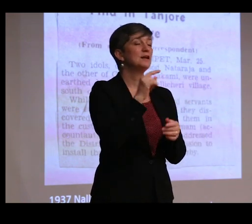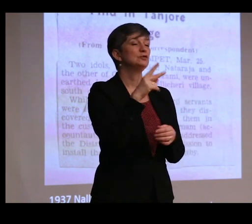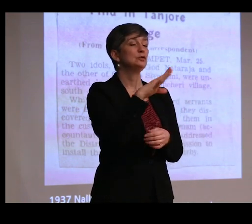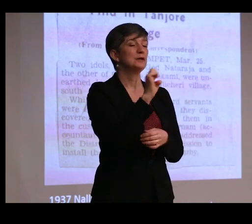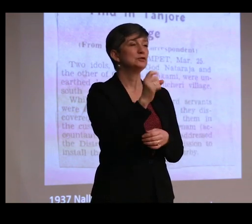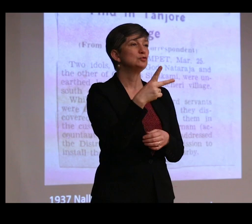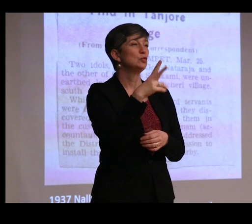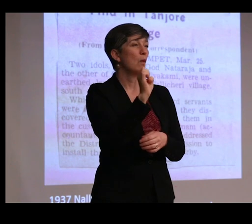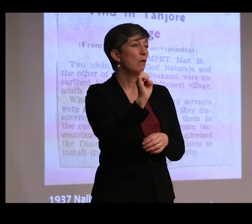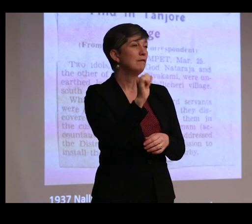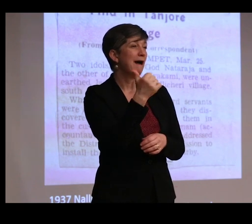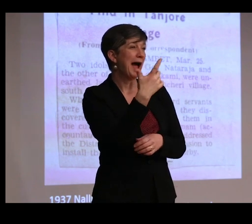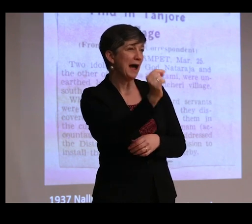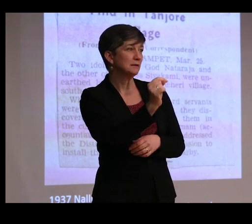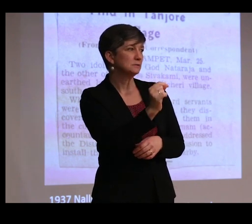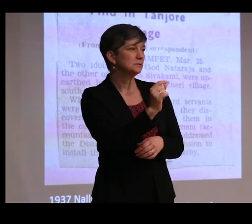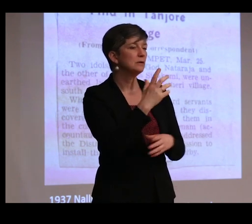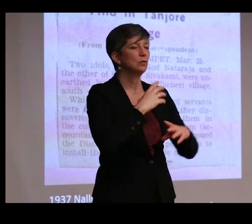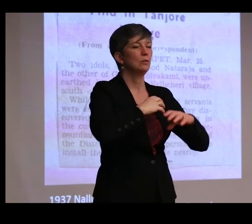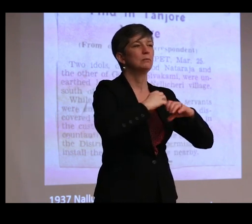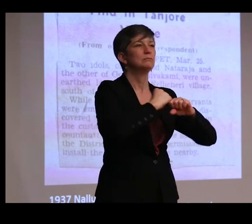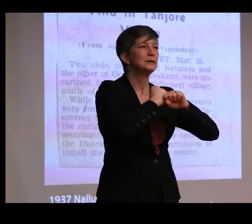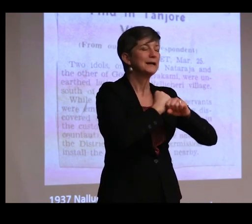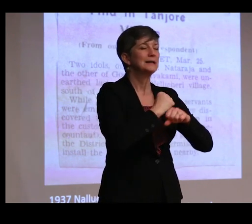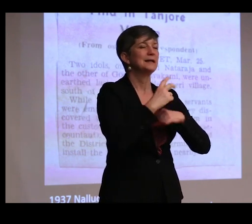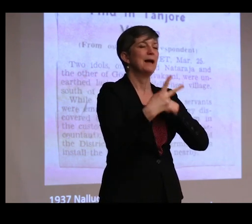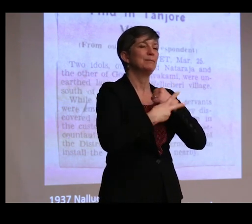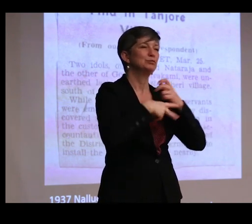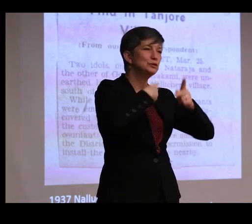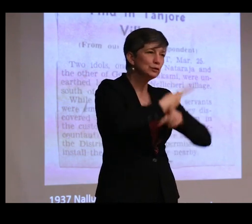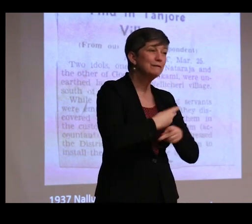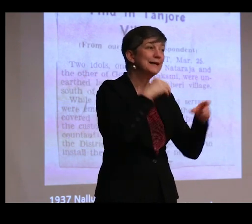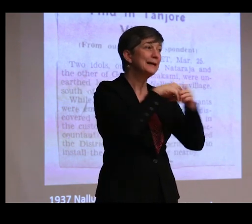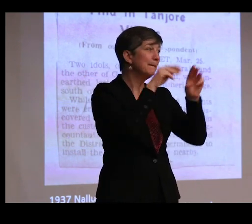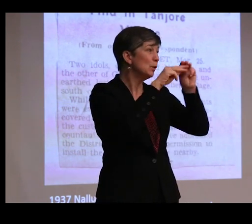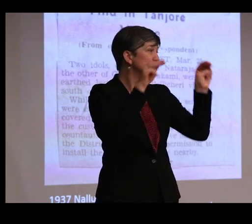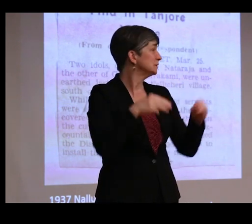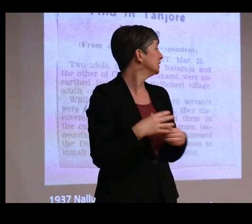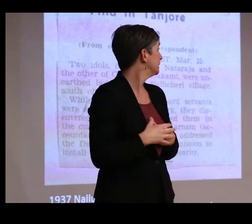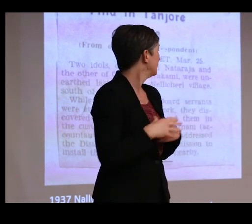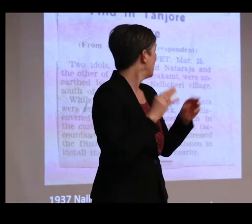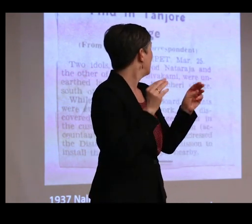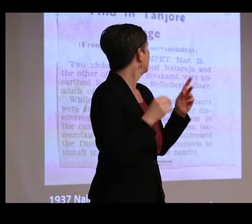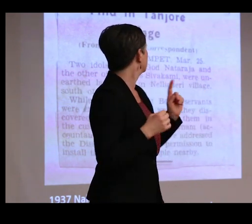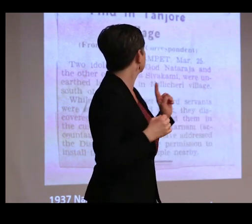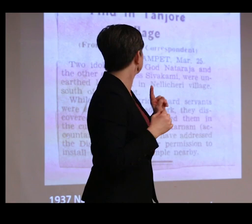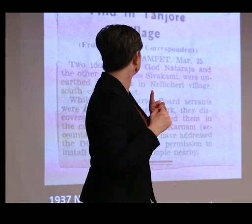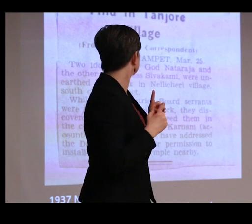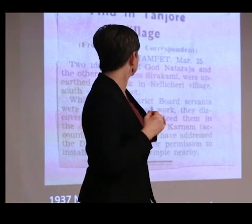sought to actually protect and, quote, "preserve in museums" objects of archaeological and historical value